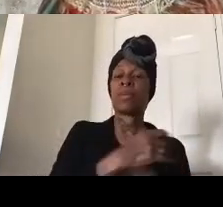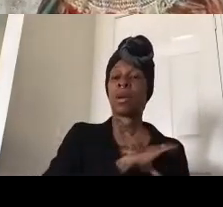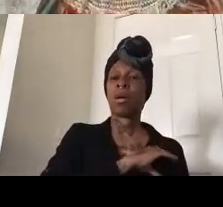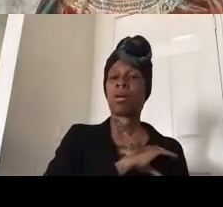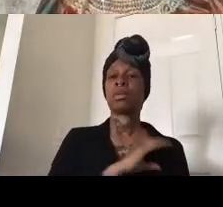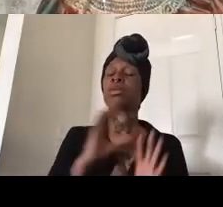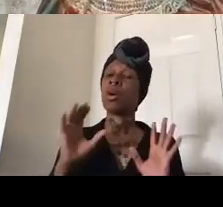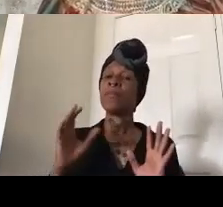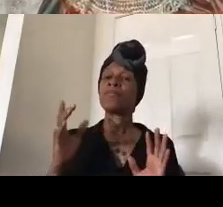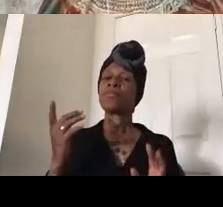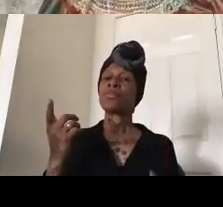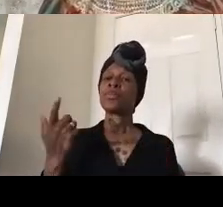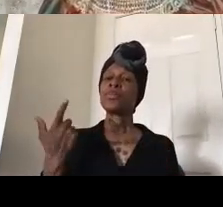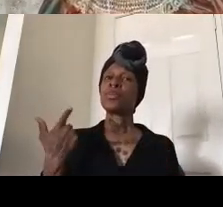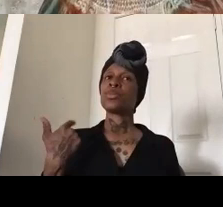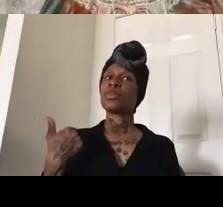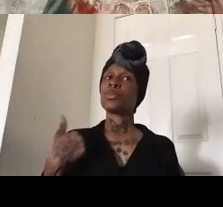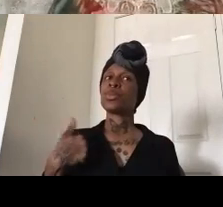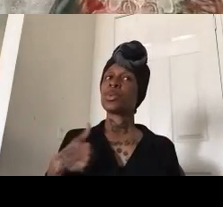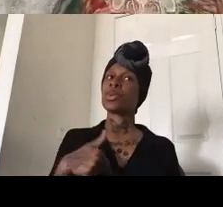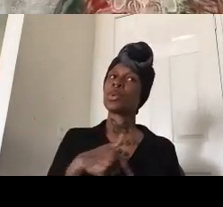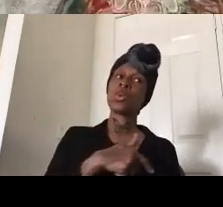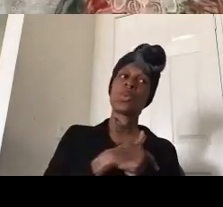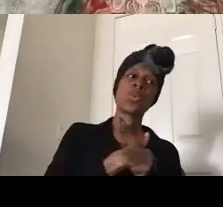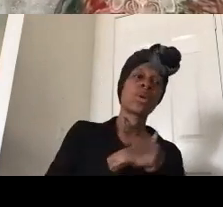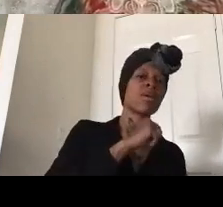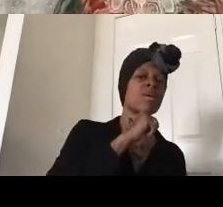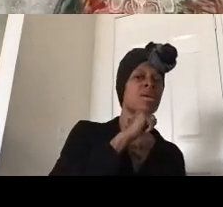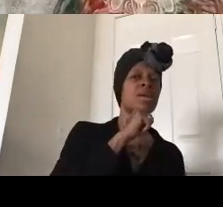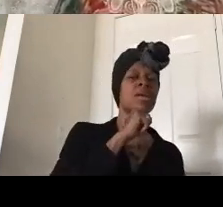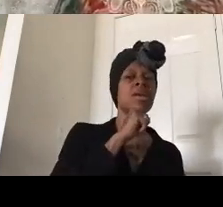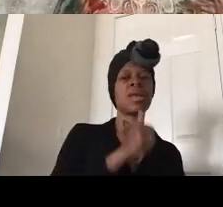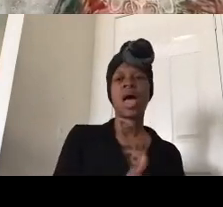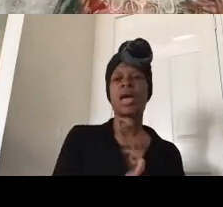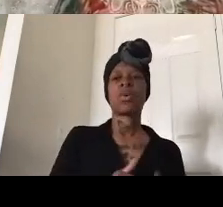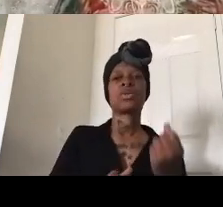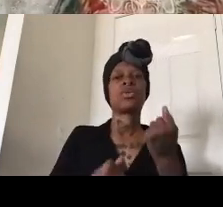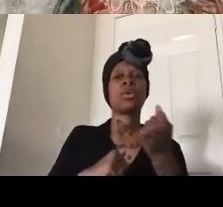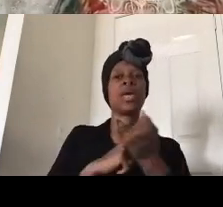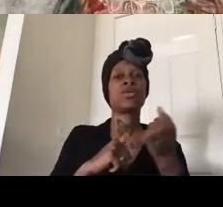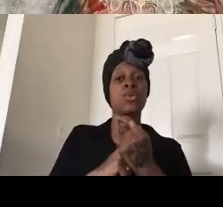um we're not going to uh endorse him but we do know he's been